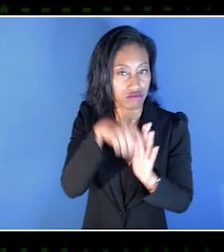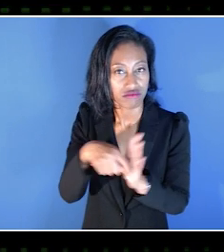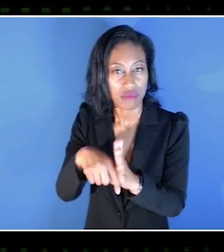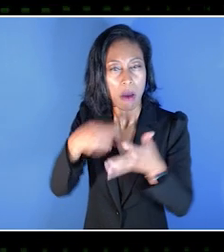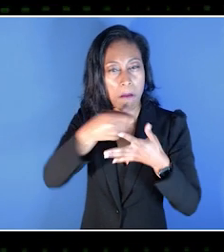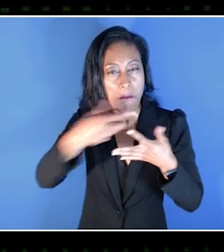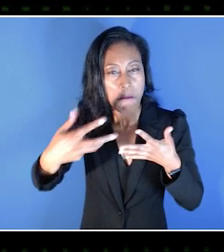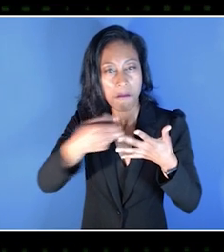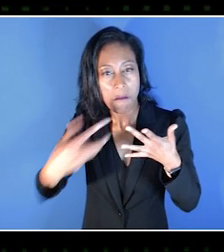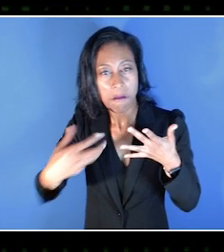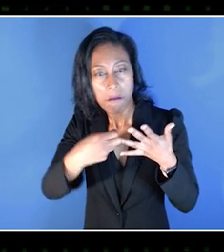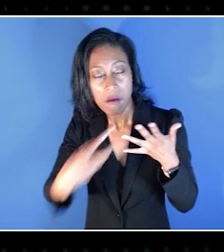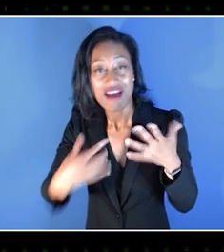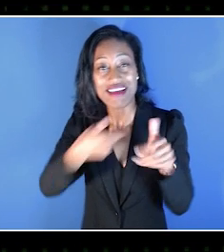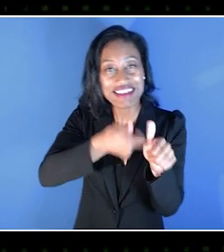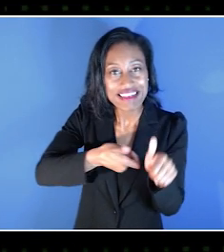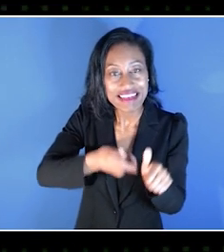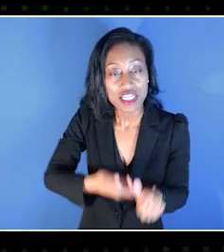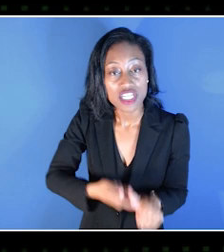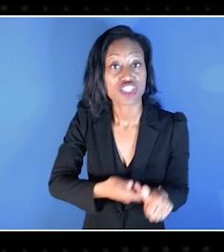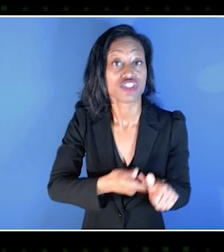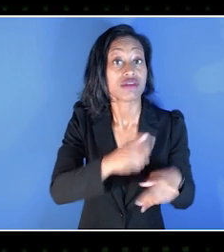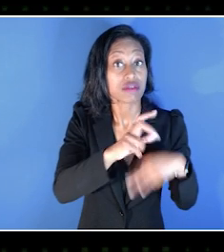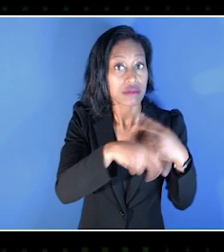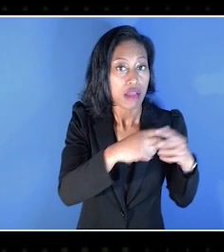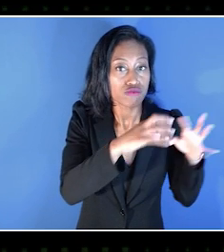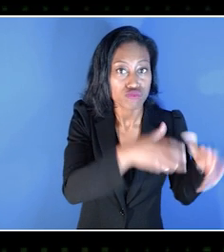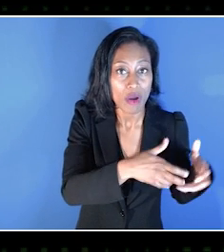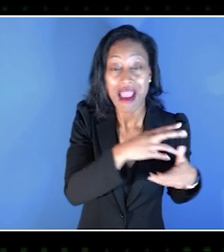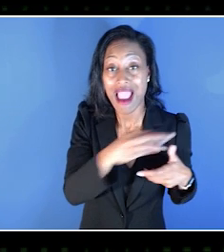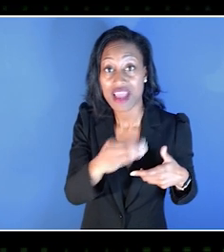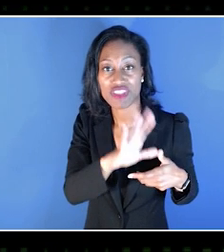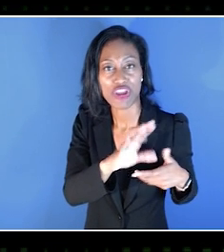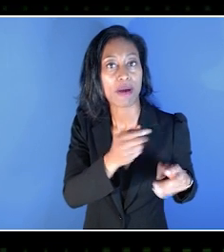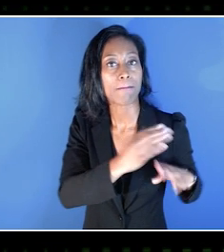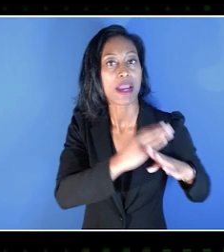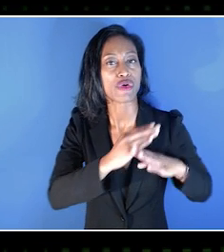that could be affected by certain barriers. Today it's still one of my go-to resources.